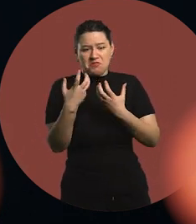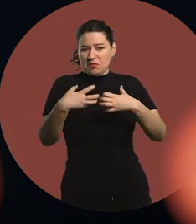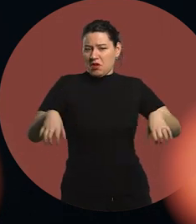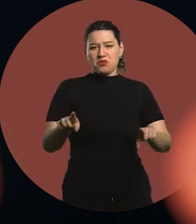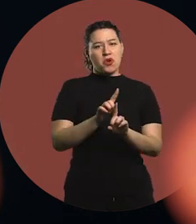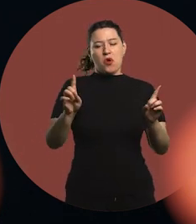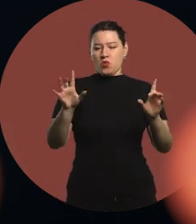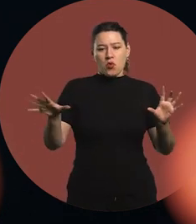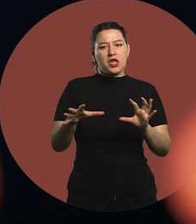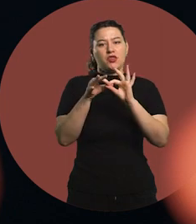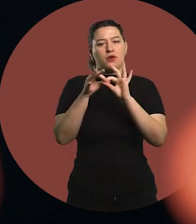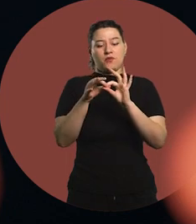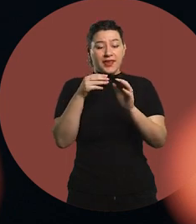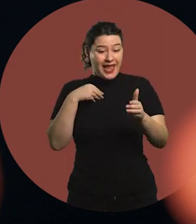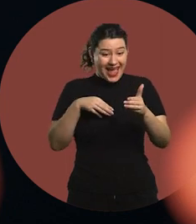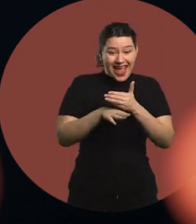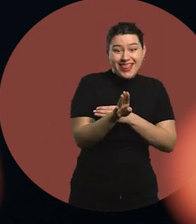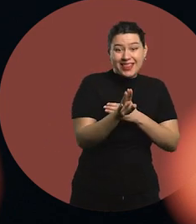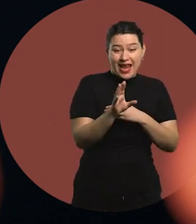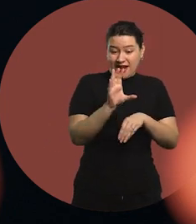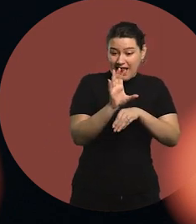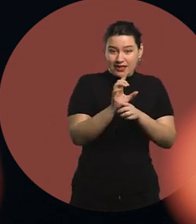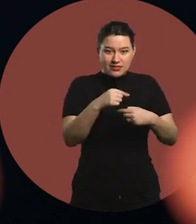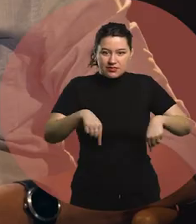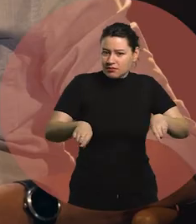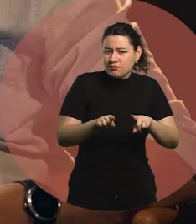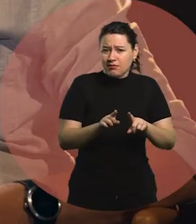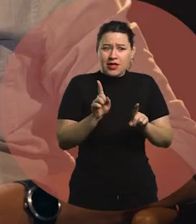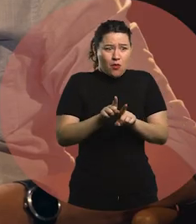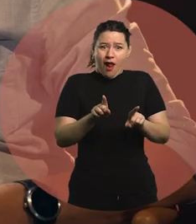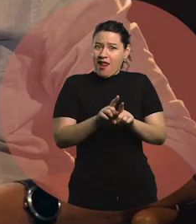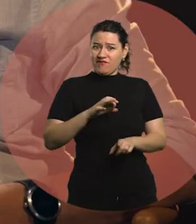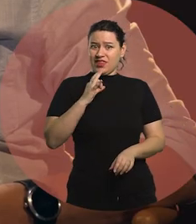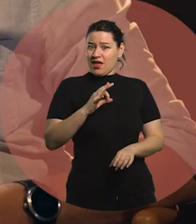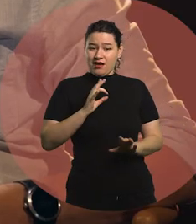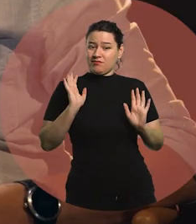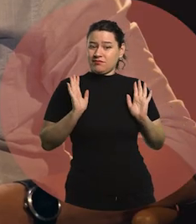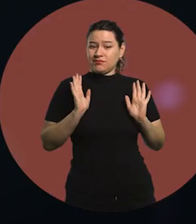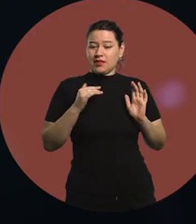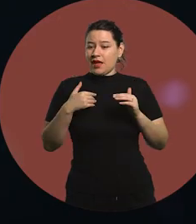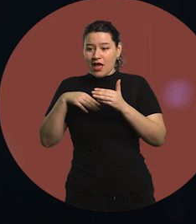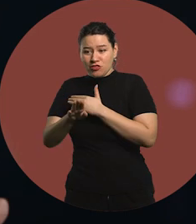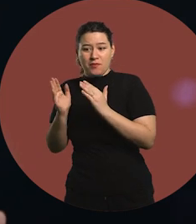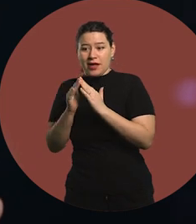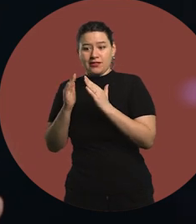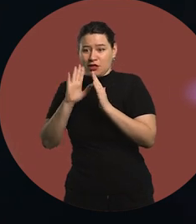Entering a class is part of life. So is being home, or being right here.